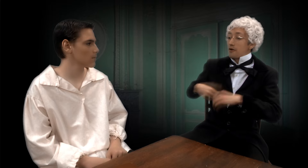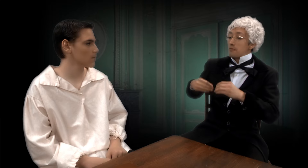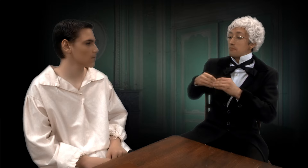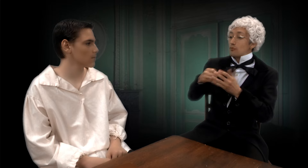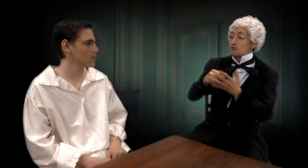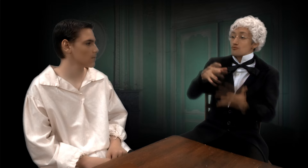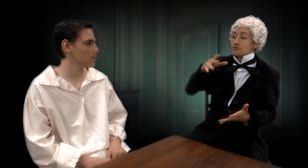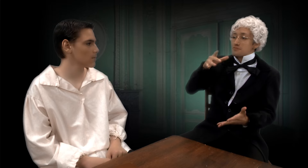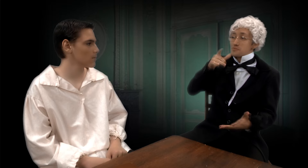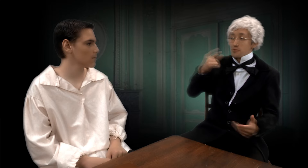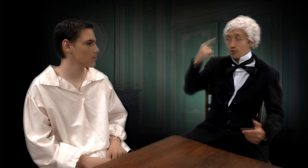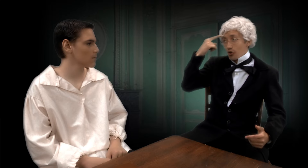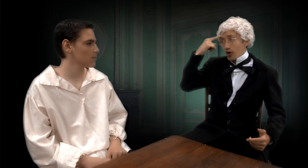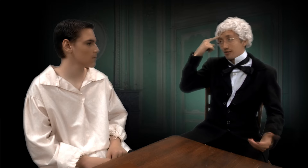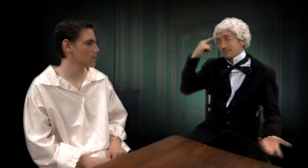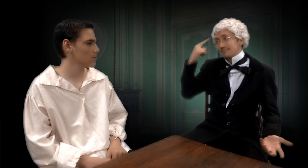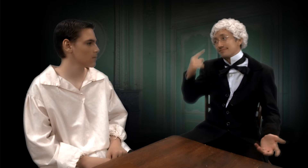that your father was richer than you thought.